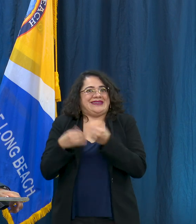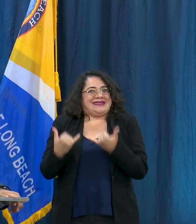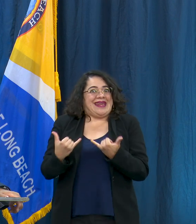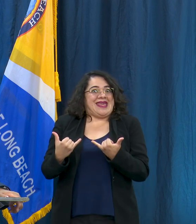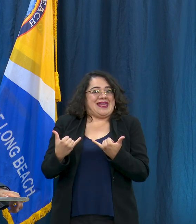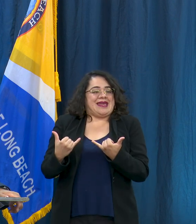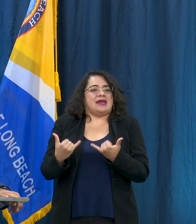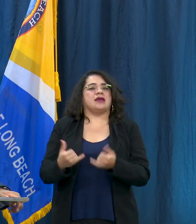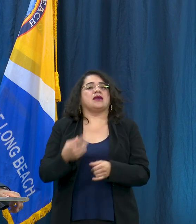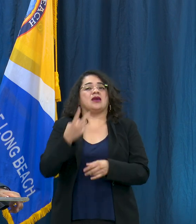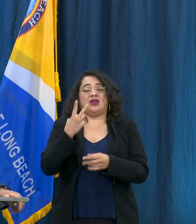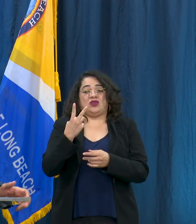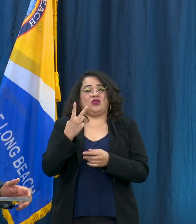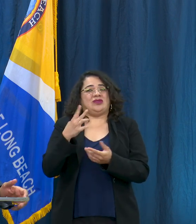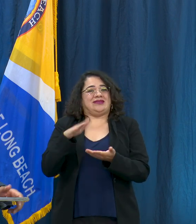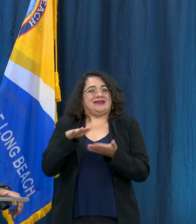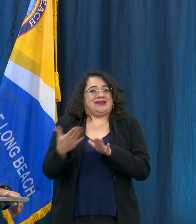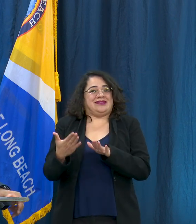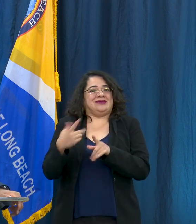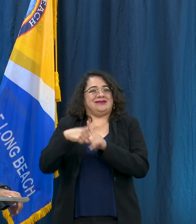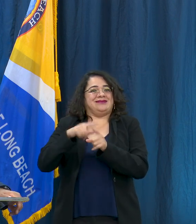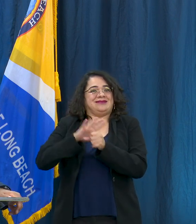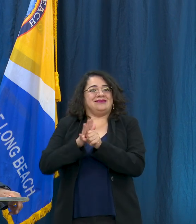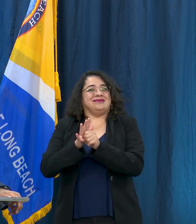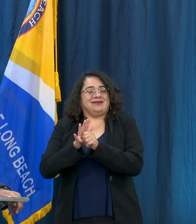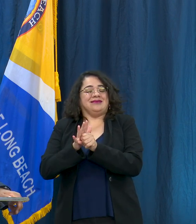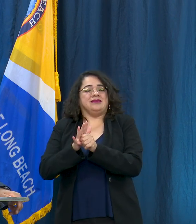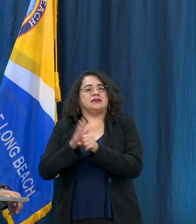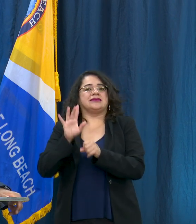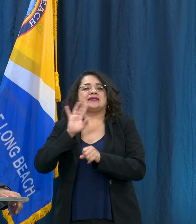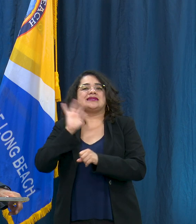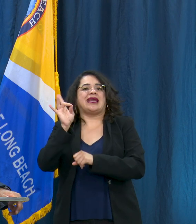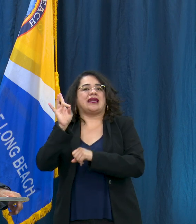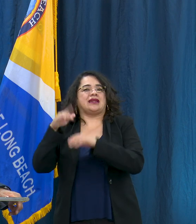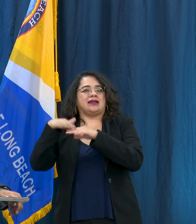and of course most of our deaths continue to be associated with